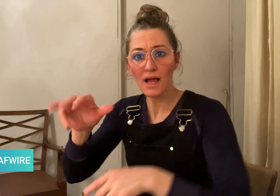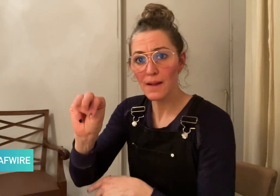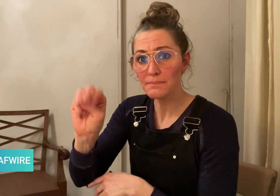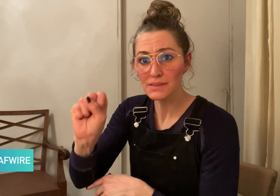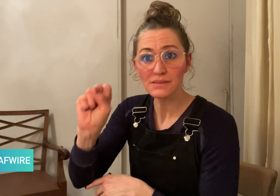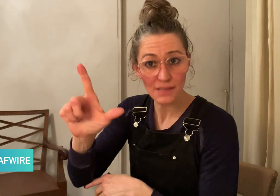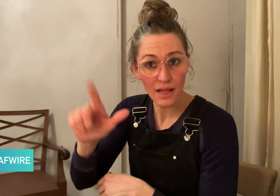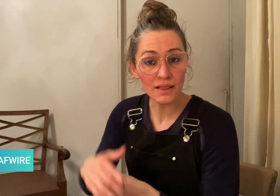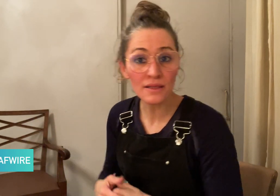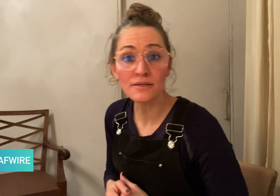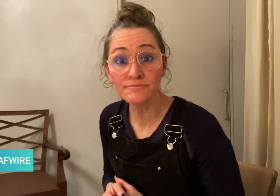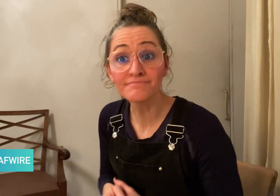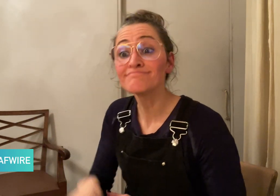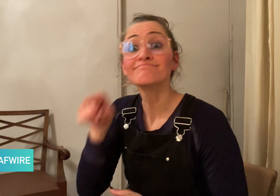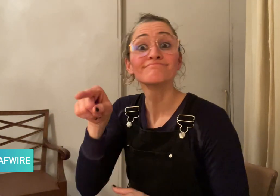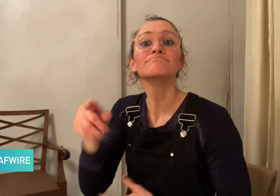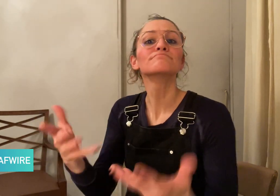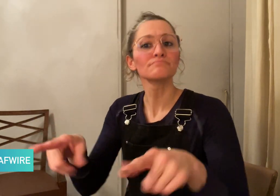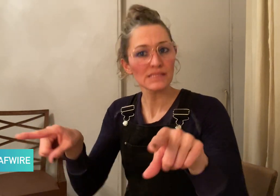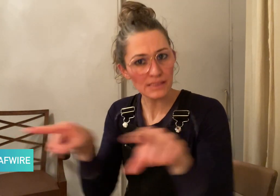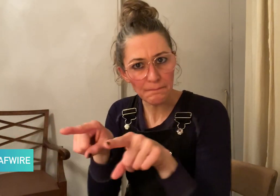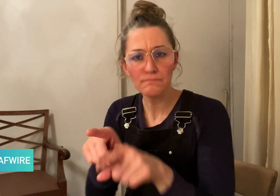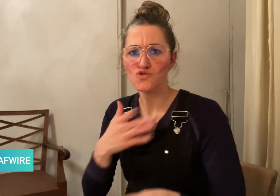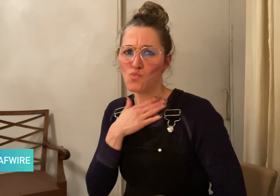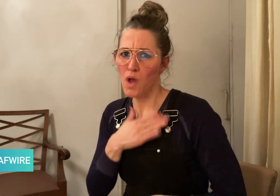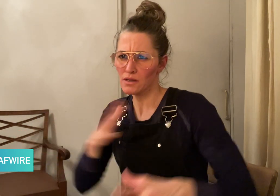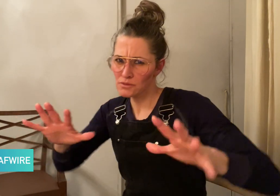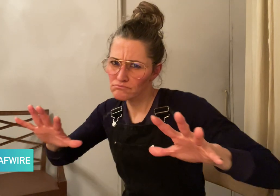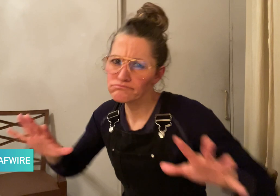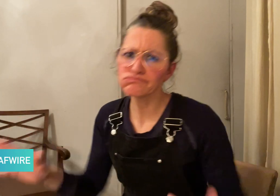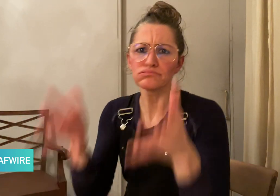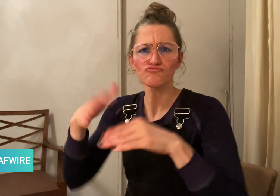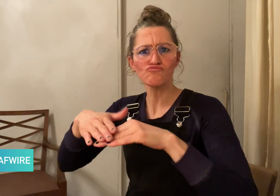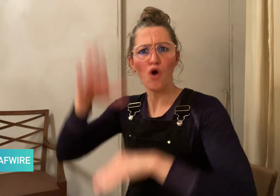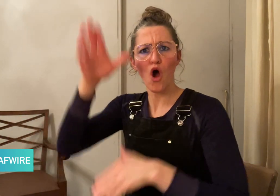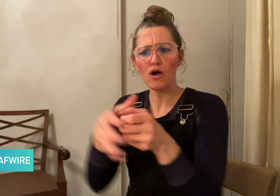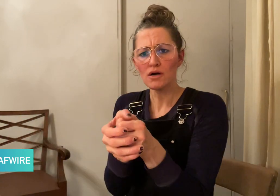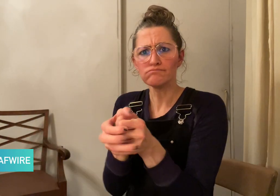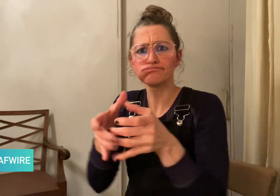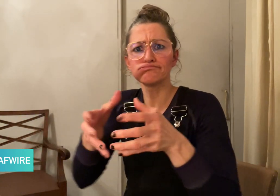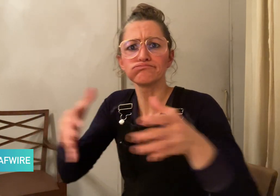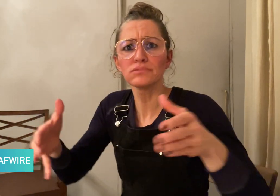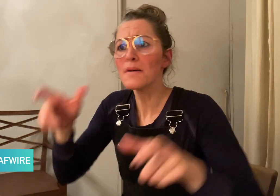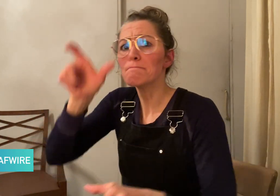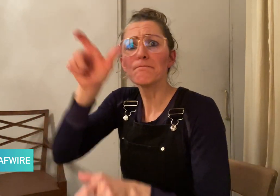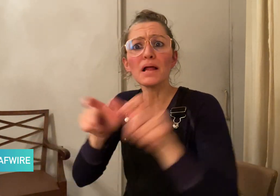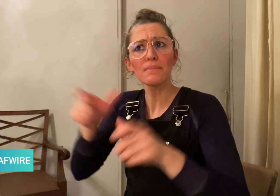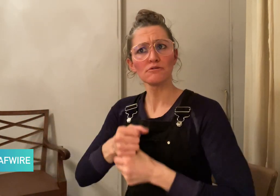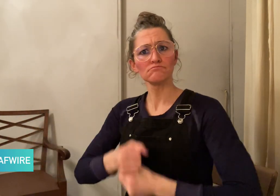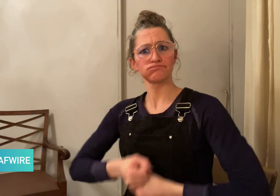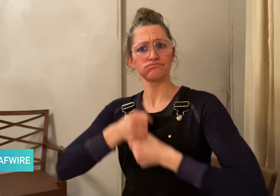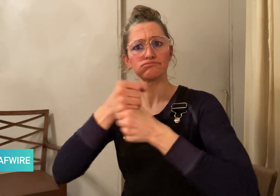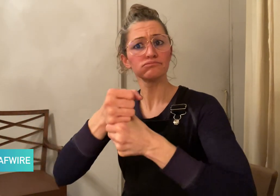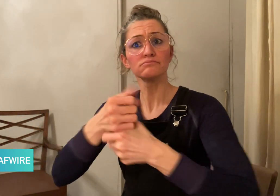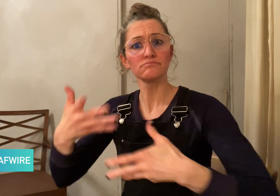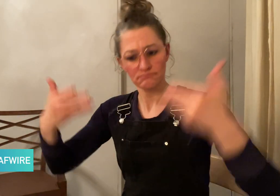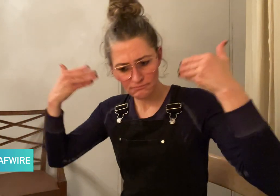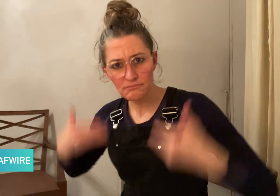This includes increasing the representation of people